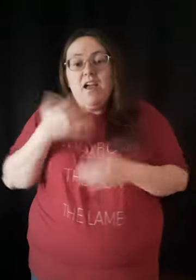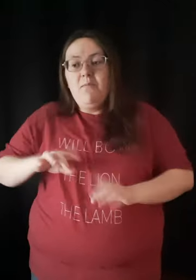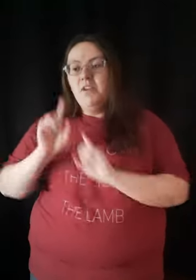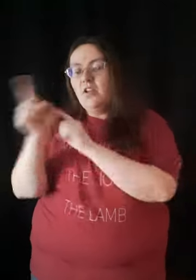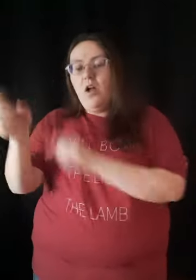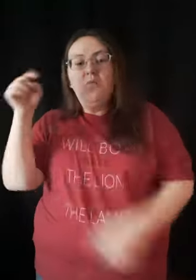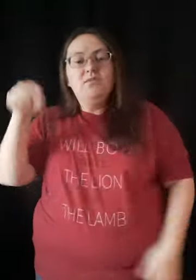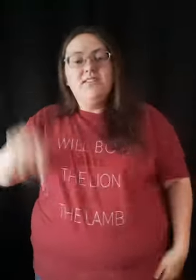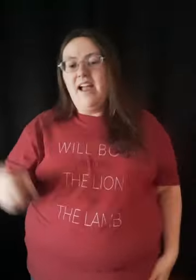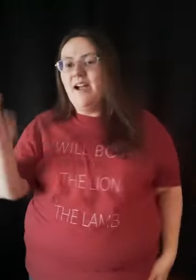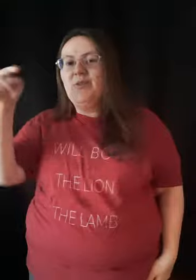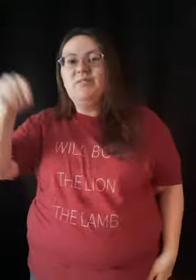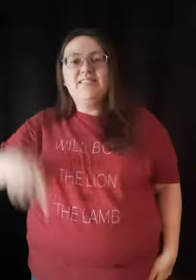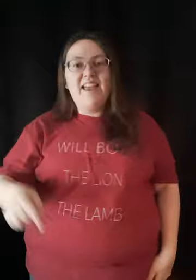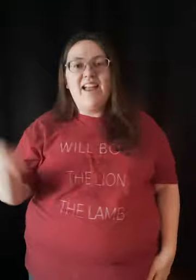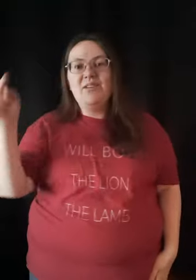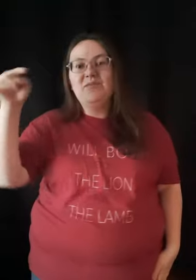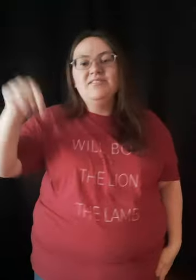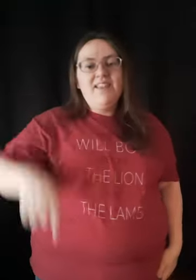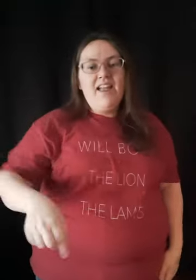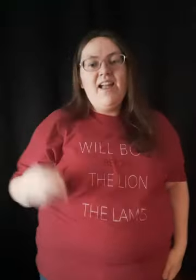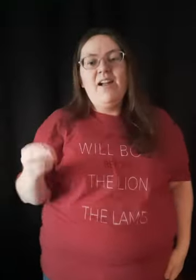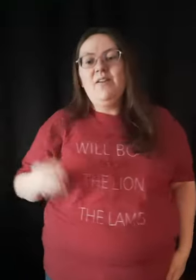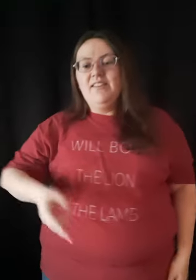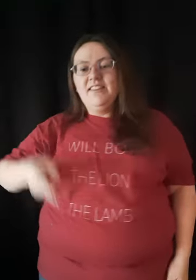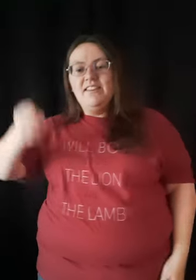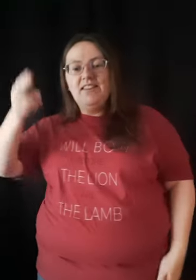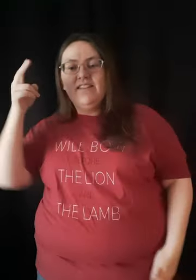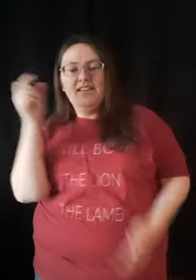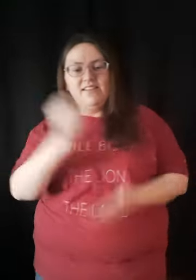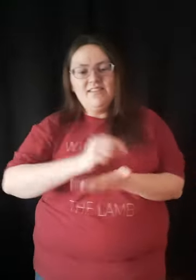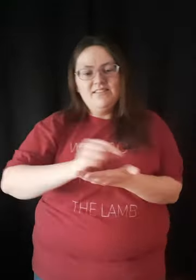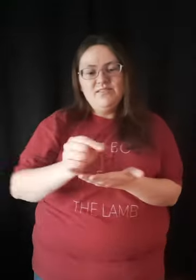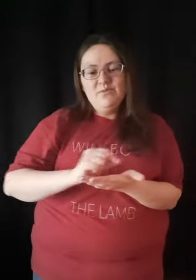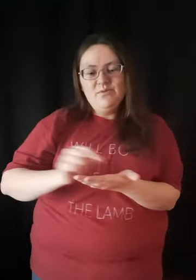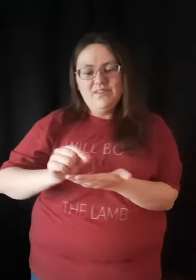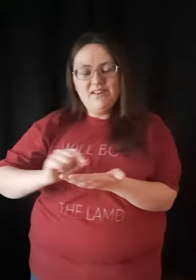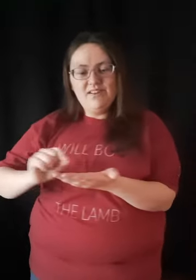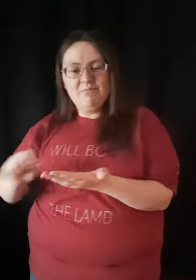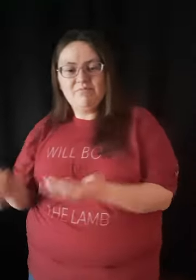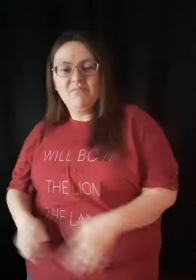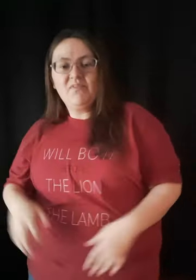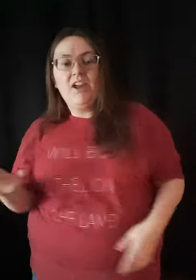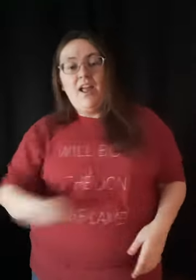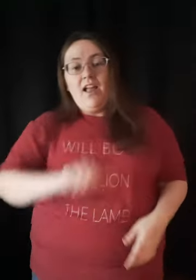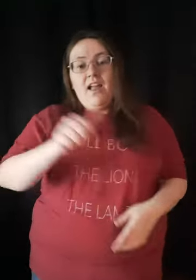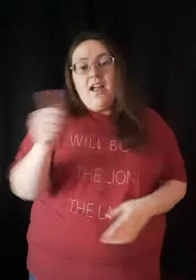So let me go down, down Down in history Goin' down in history